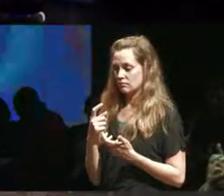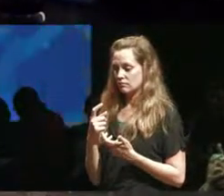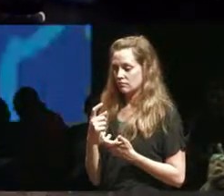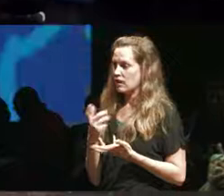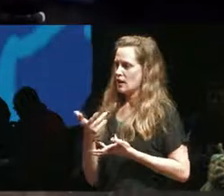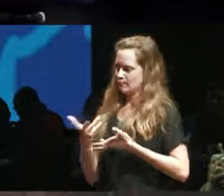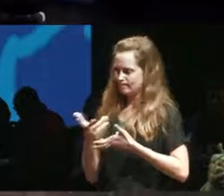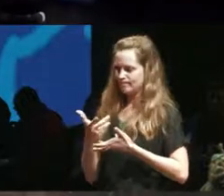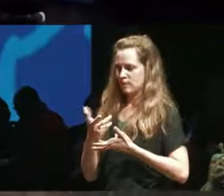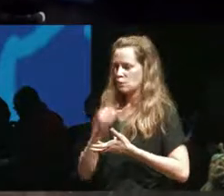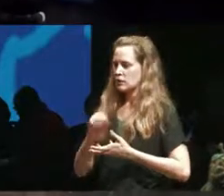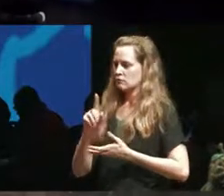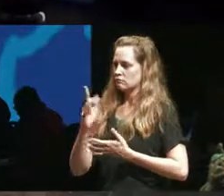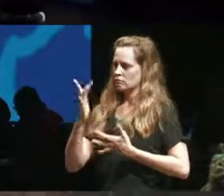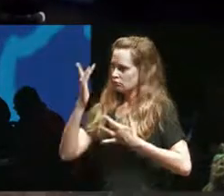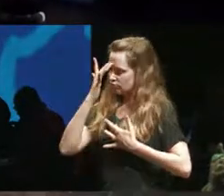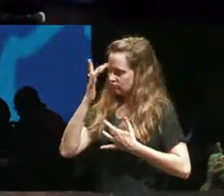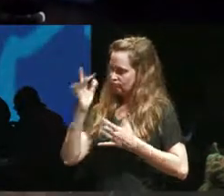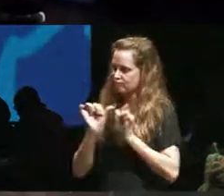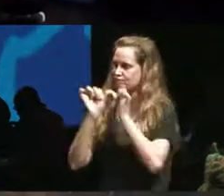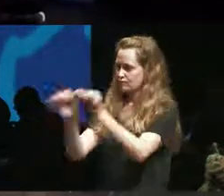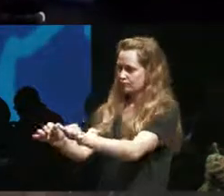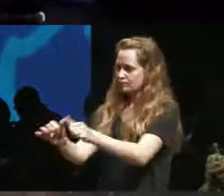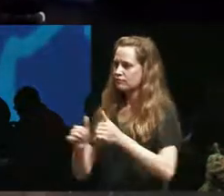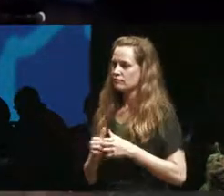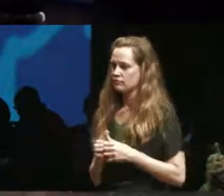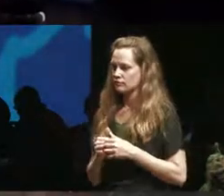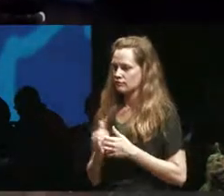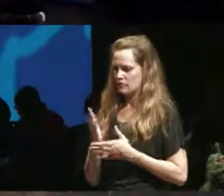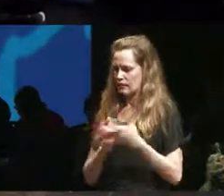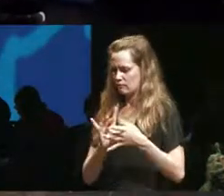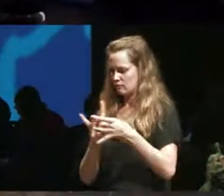illness realizing that some of the stuff that is connected to what I and I don't